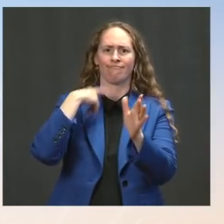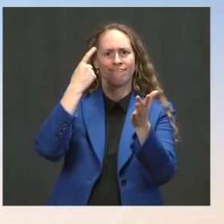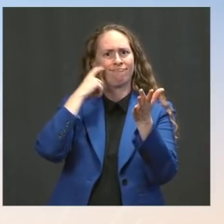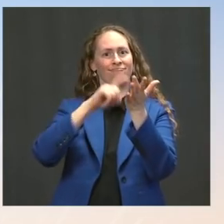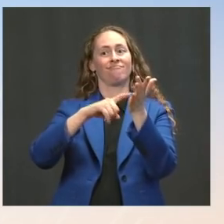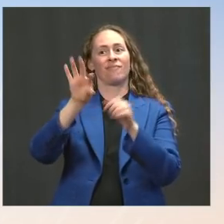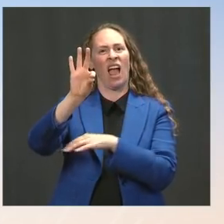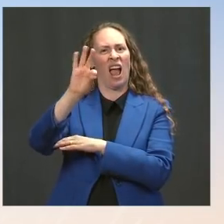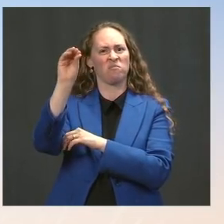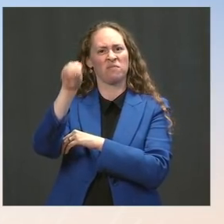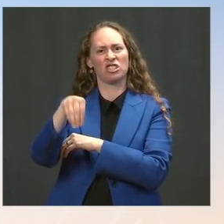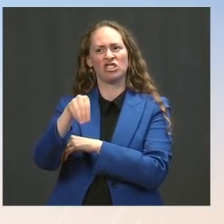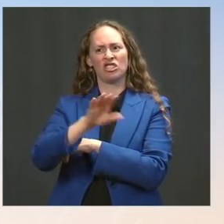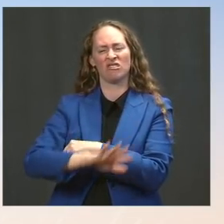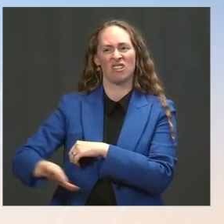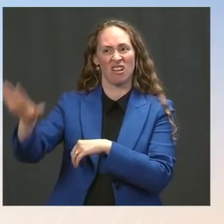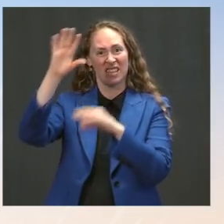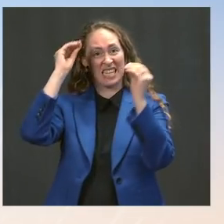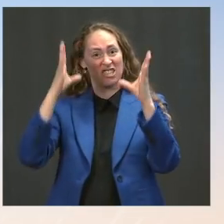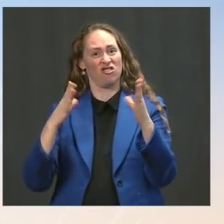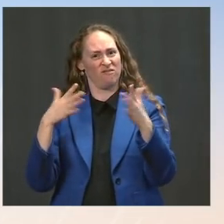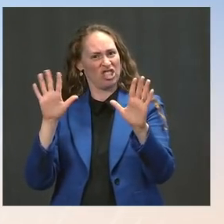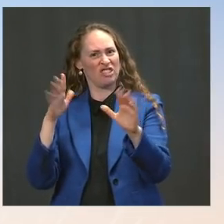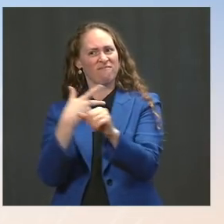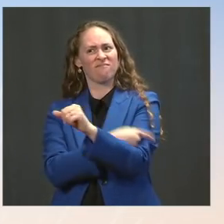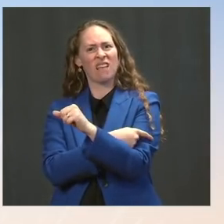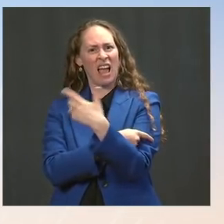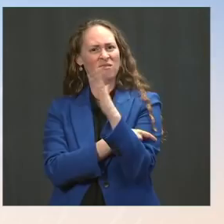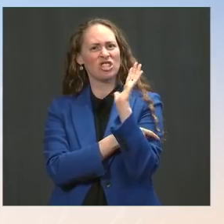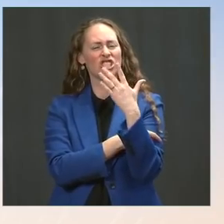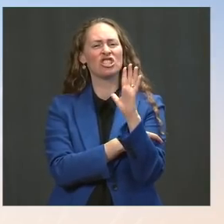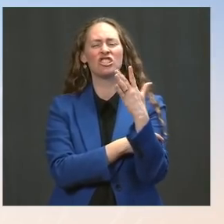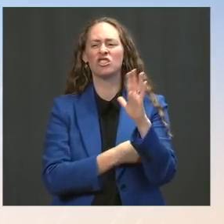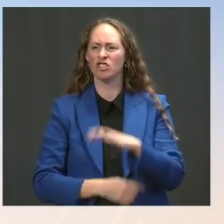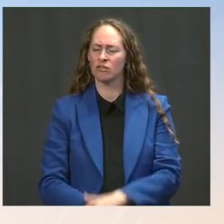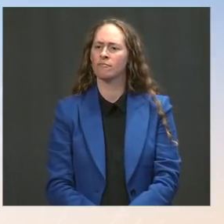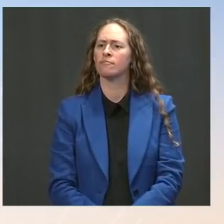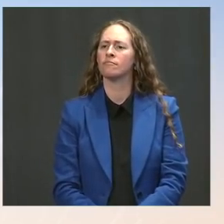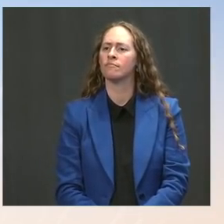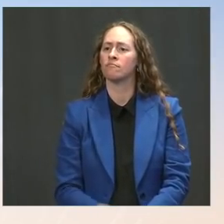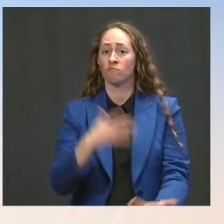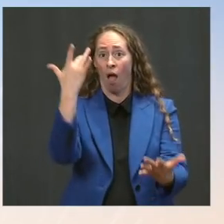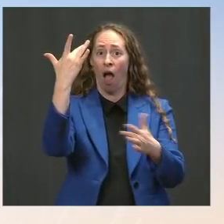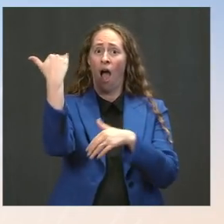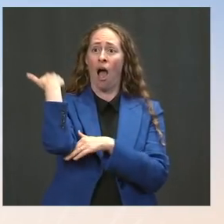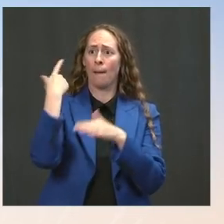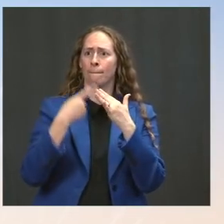And that is, in part, because of prioritizing teachers early; on a number of them taking the responsible step --